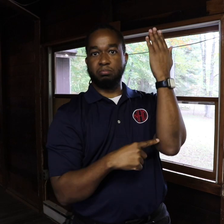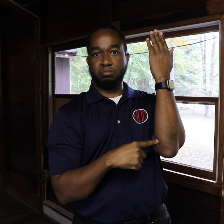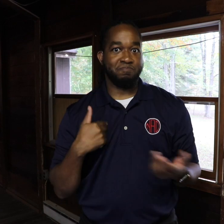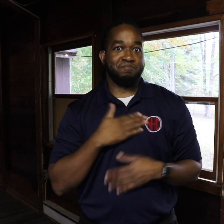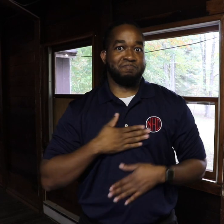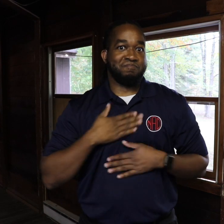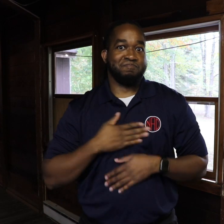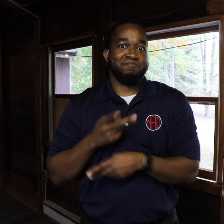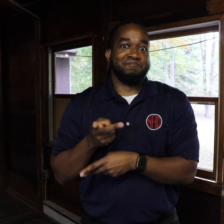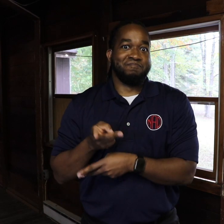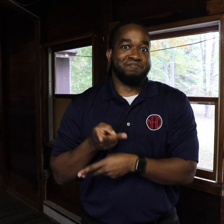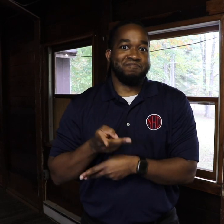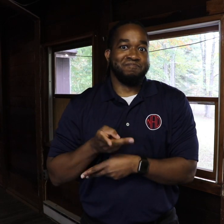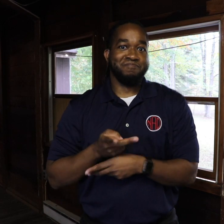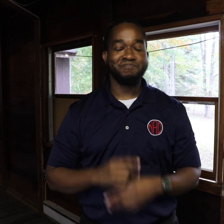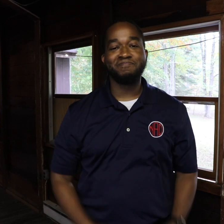I really enjoy taking care of her.